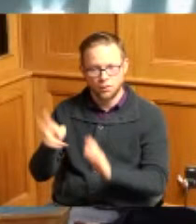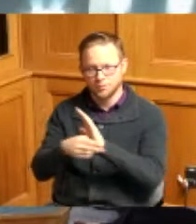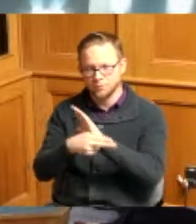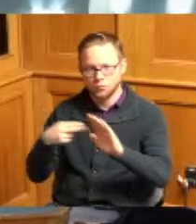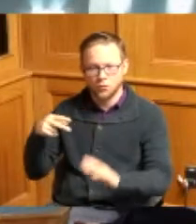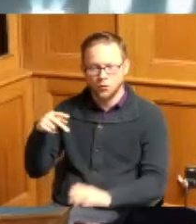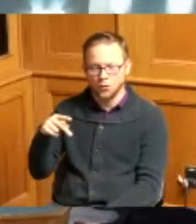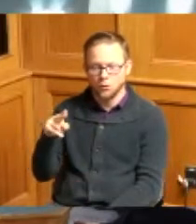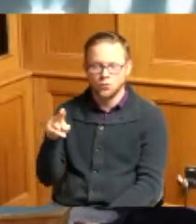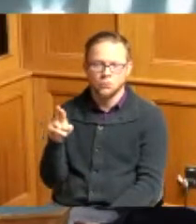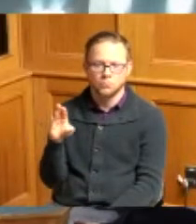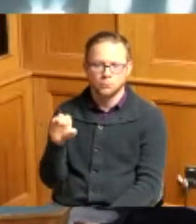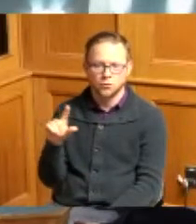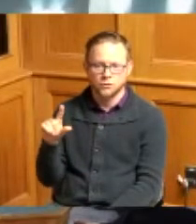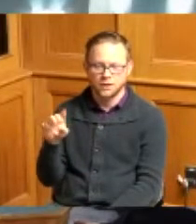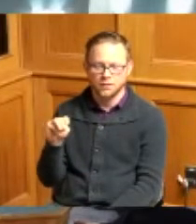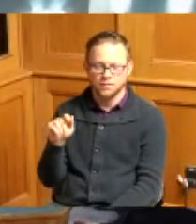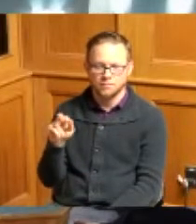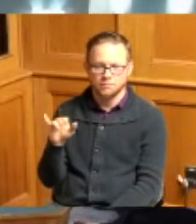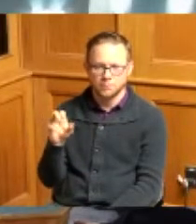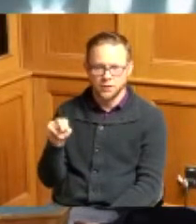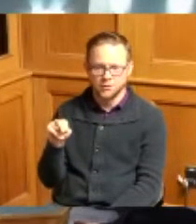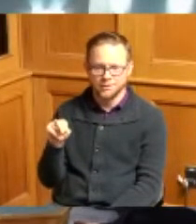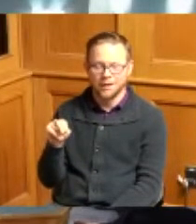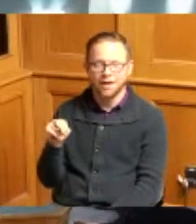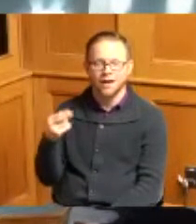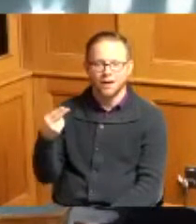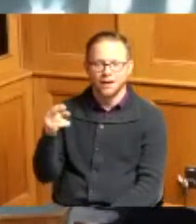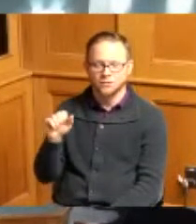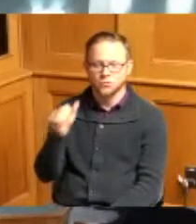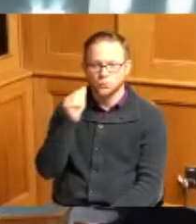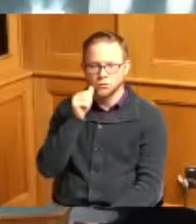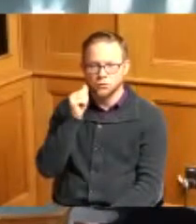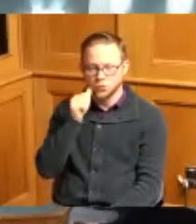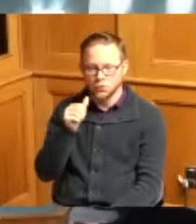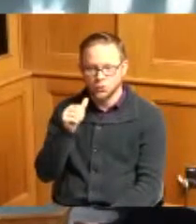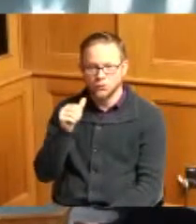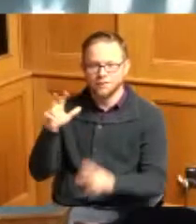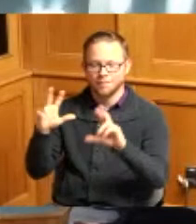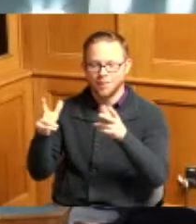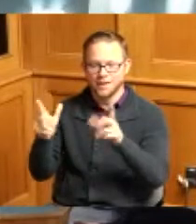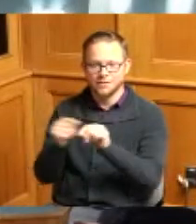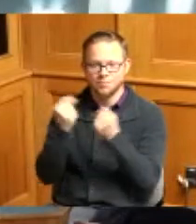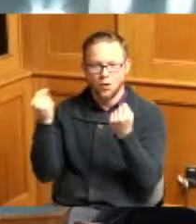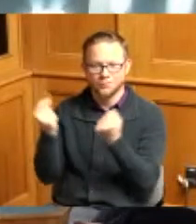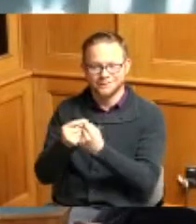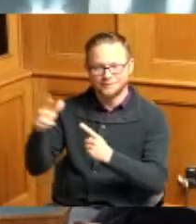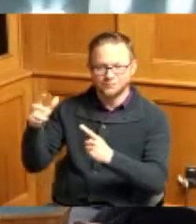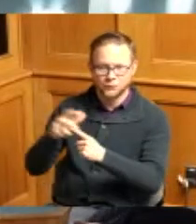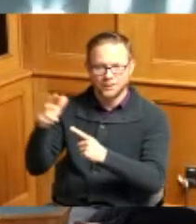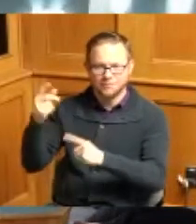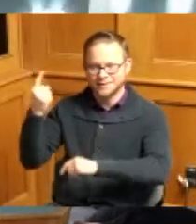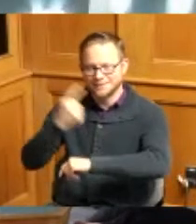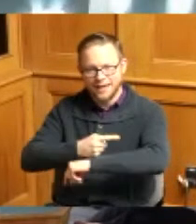Marion High School girls basketball team champions day in all of Hamilton County